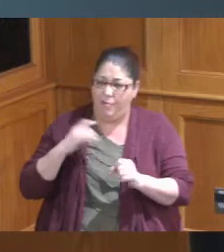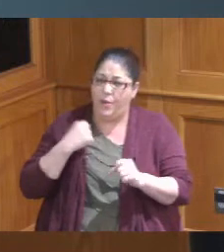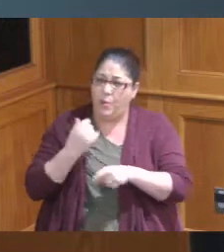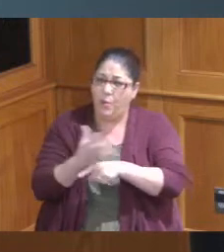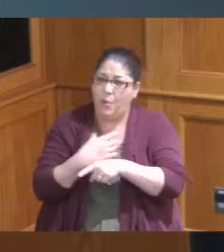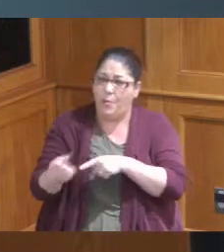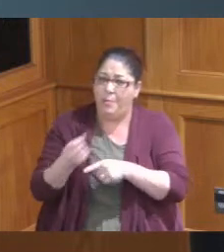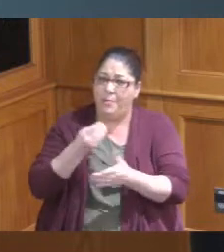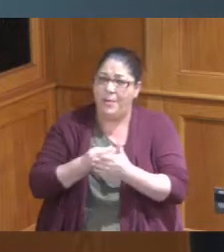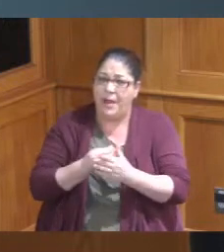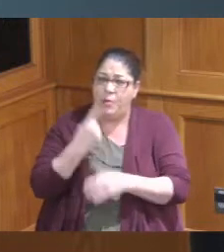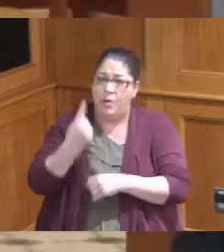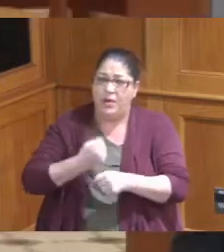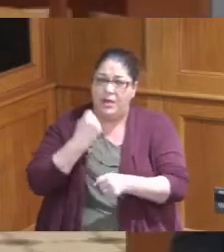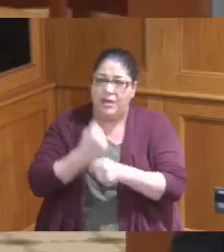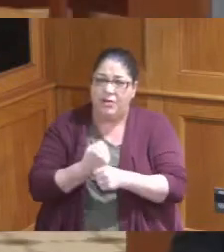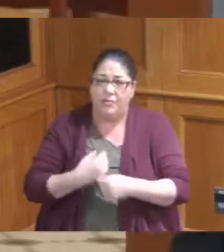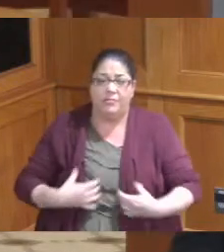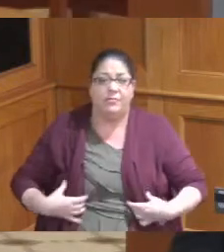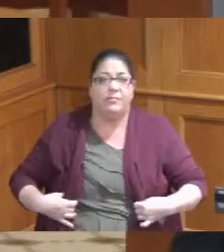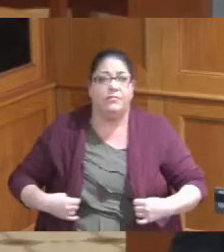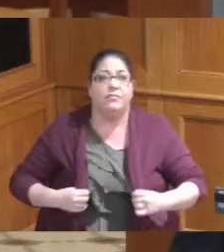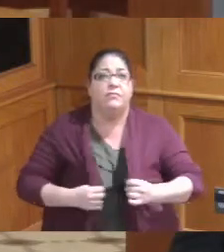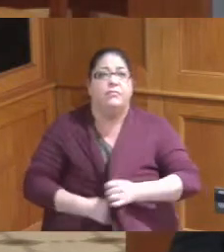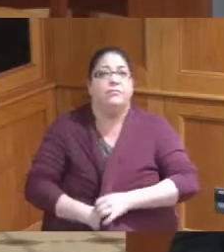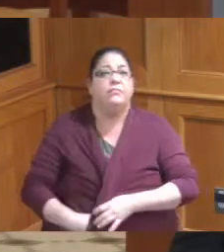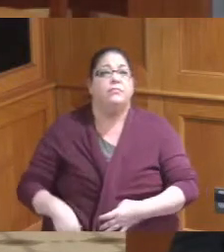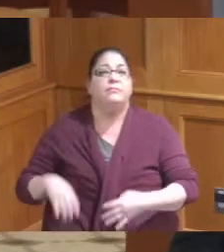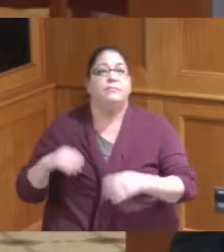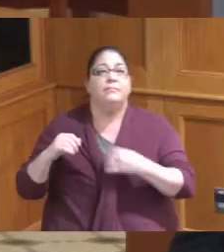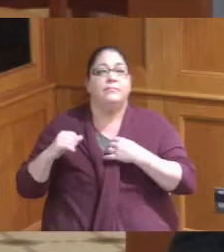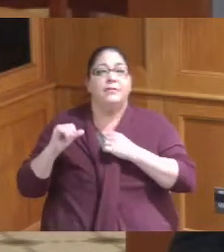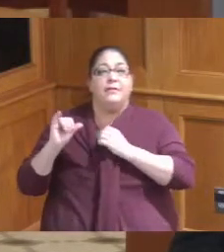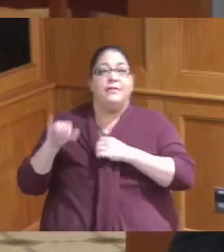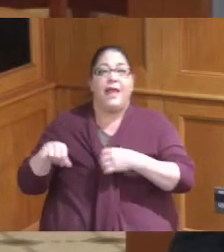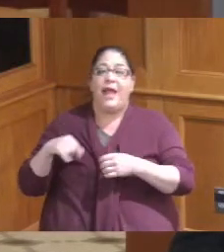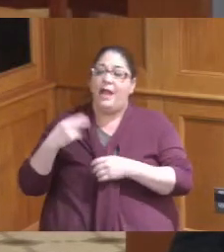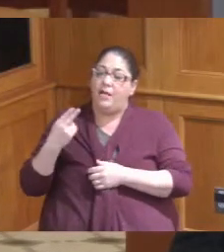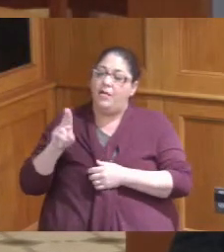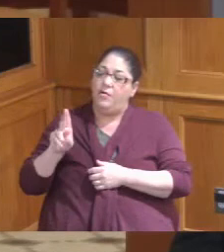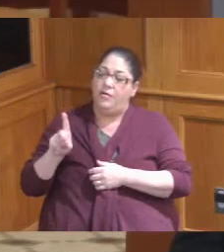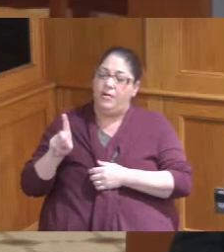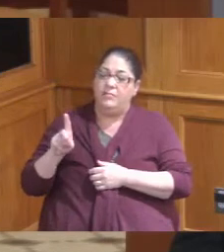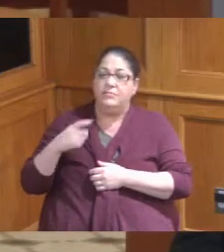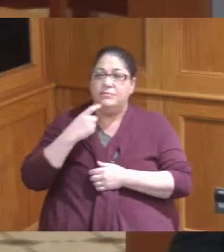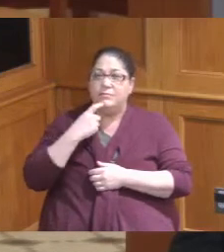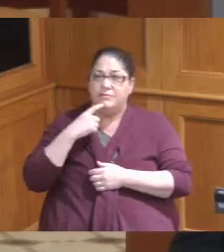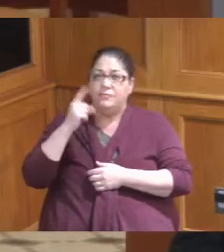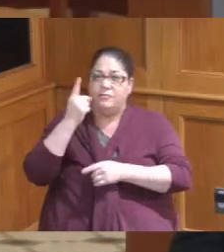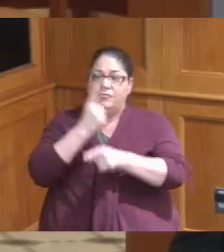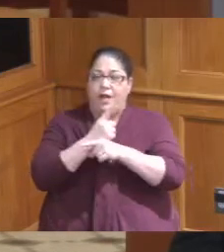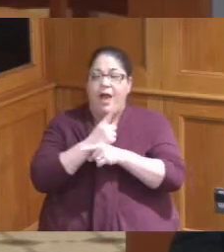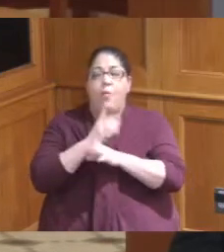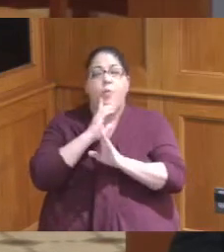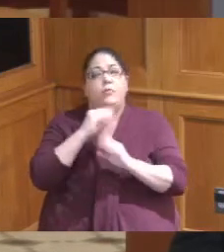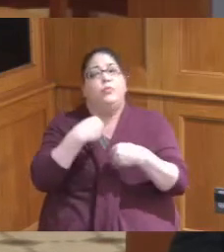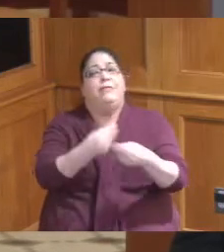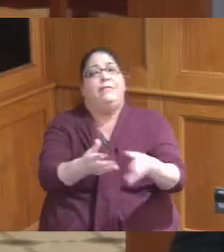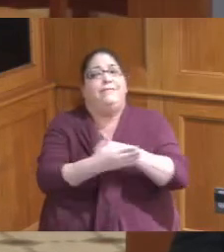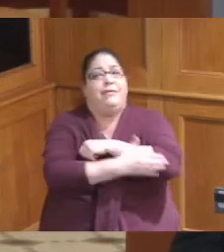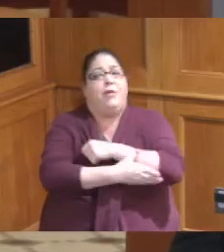that's correct that I think HUD wanted to give folks time to get these funds out because of